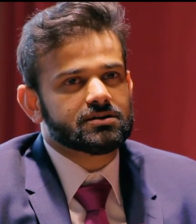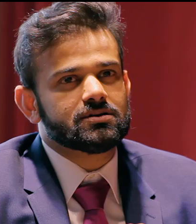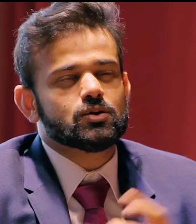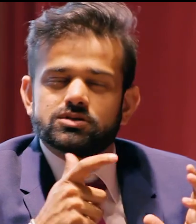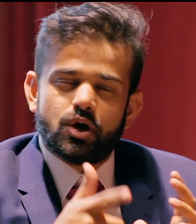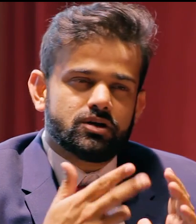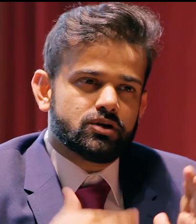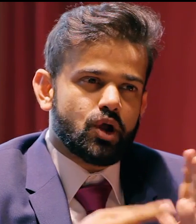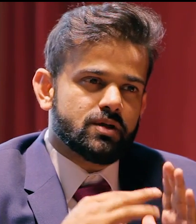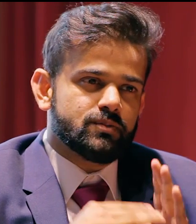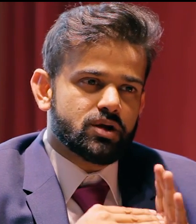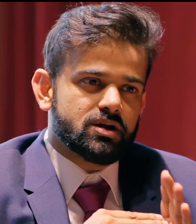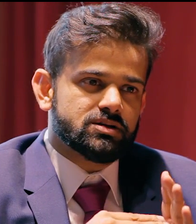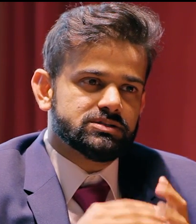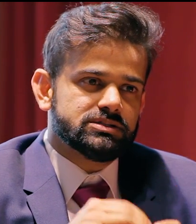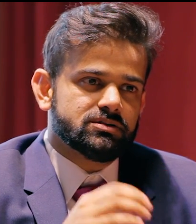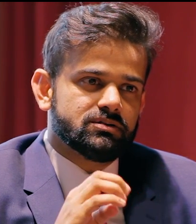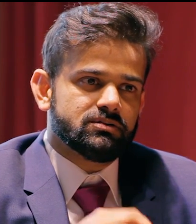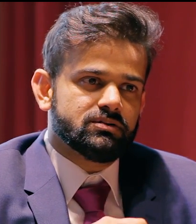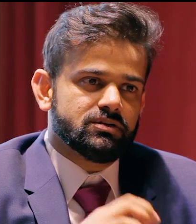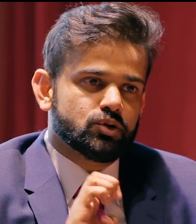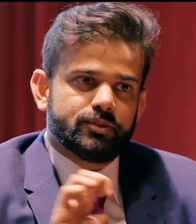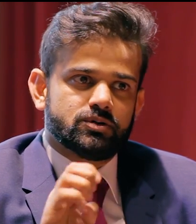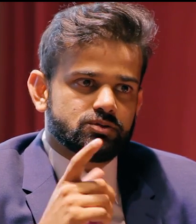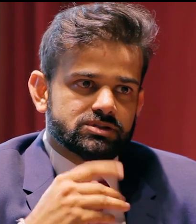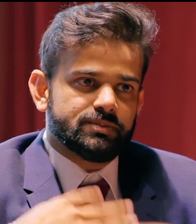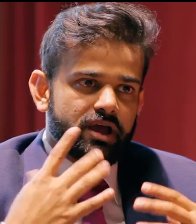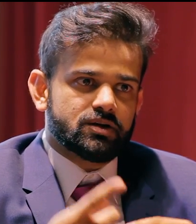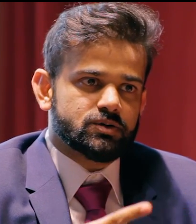Interesting. So who's your role model?